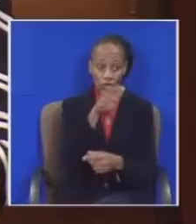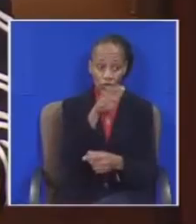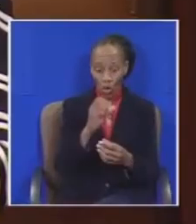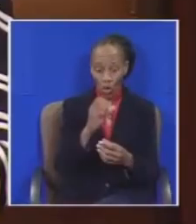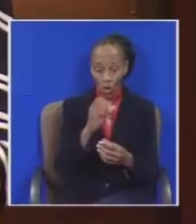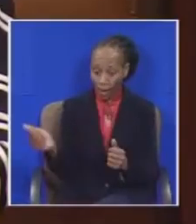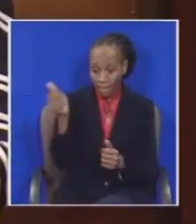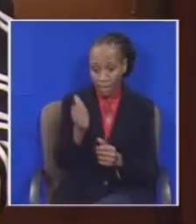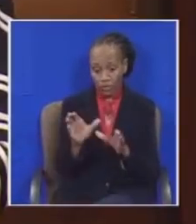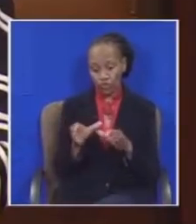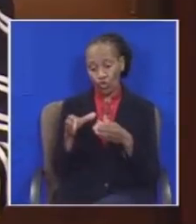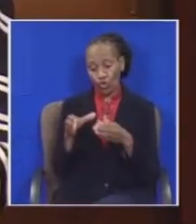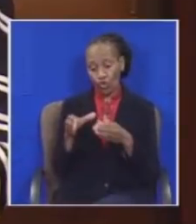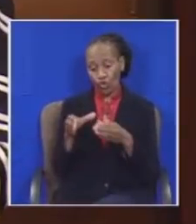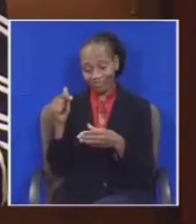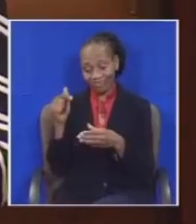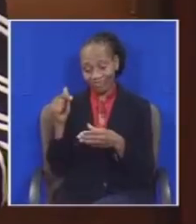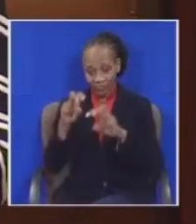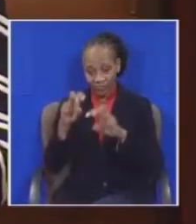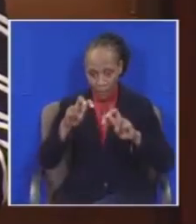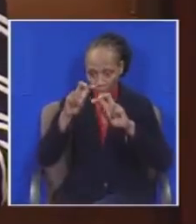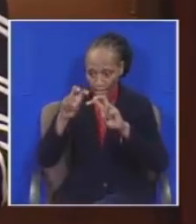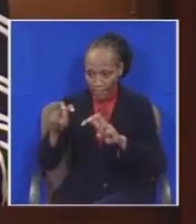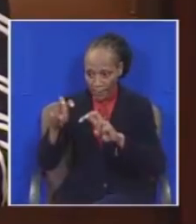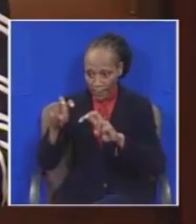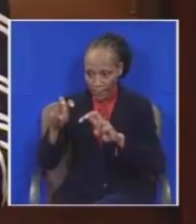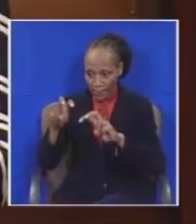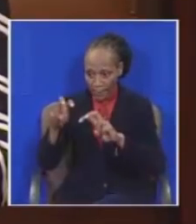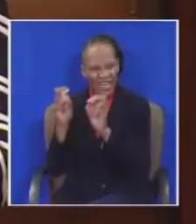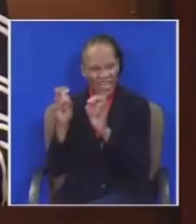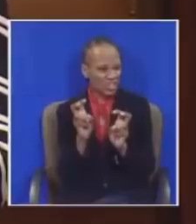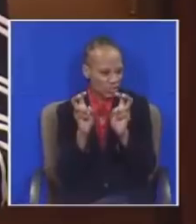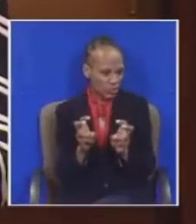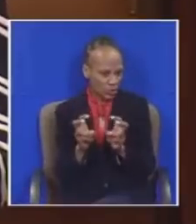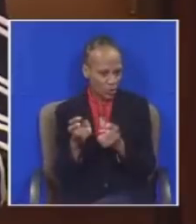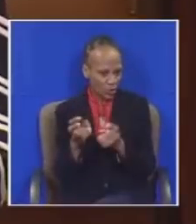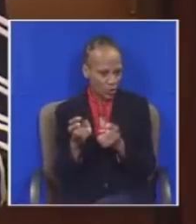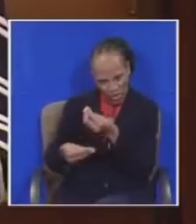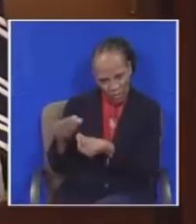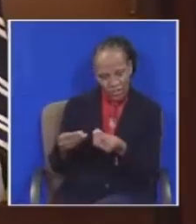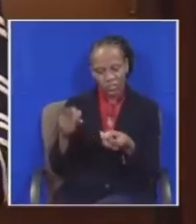The revelations of corruption and state capture as a matter of urgency. Thank you